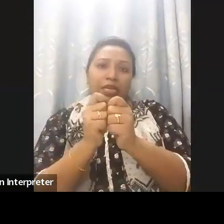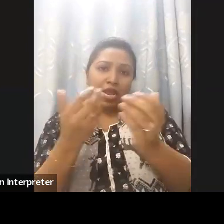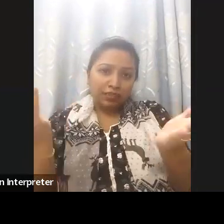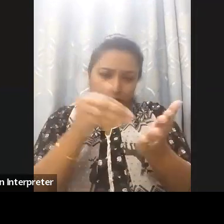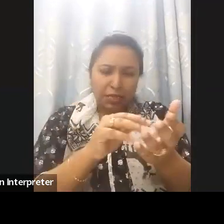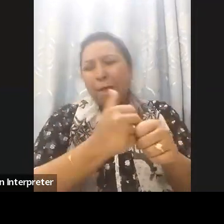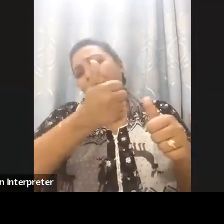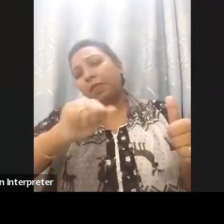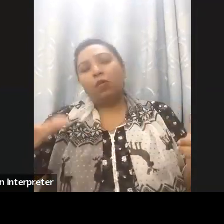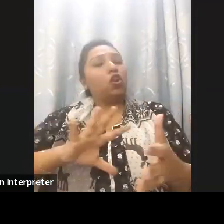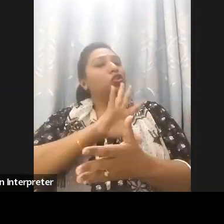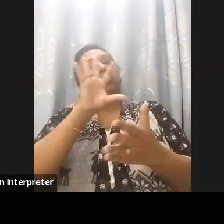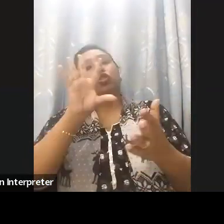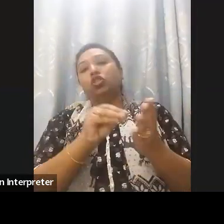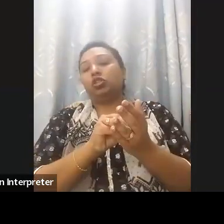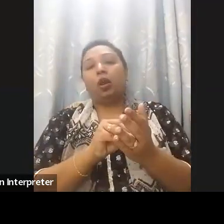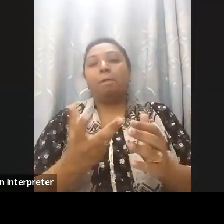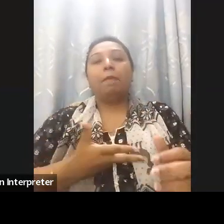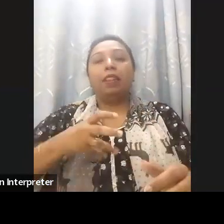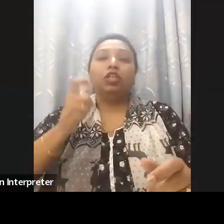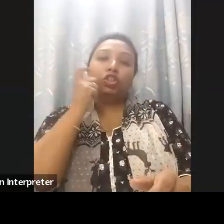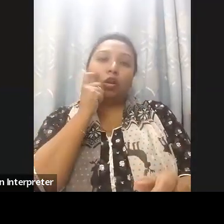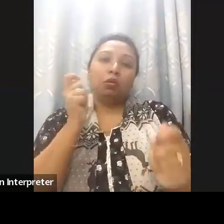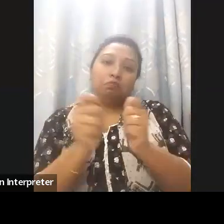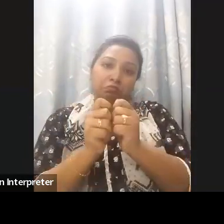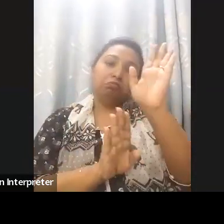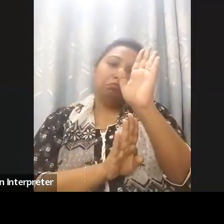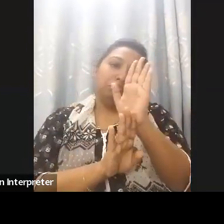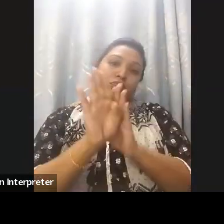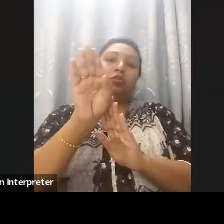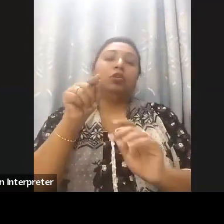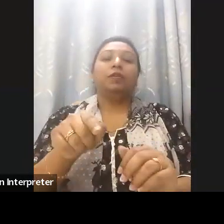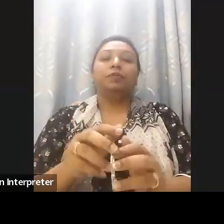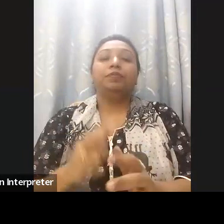greatly contributed to ensuring accessibility in education for students with disability by